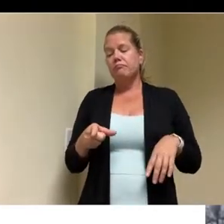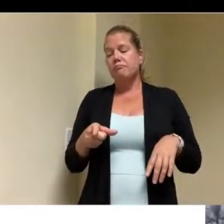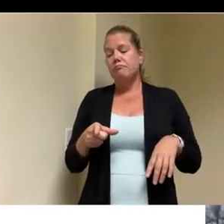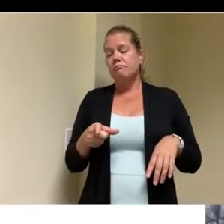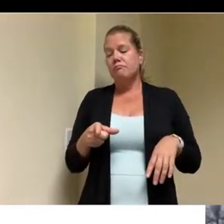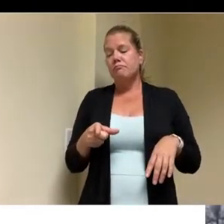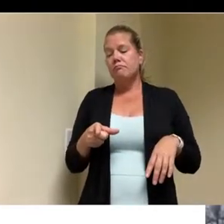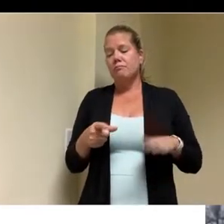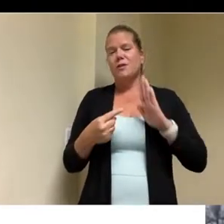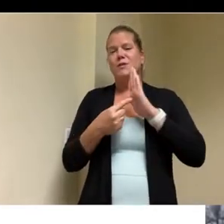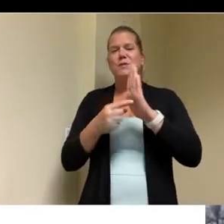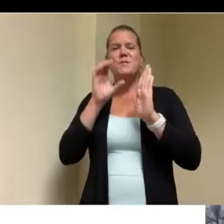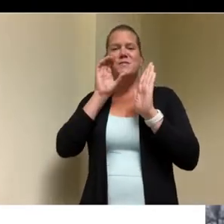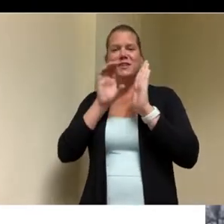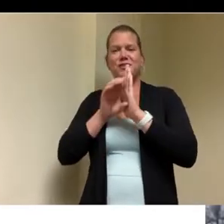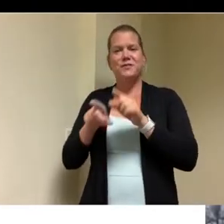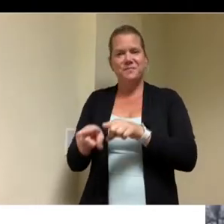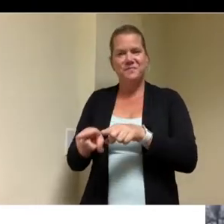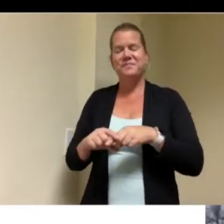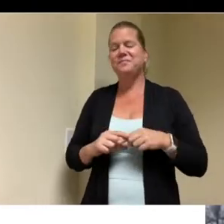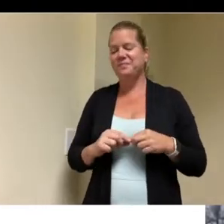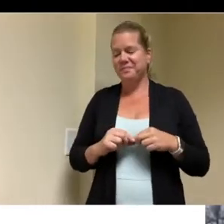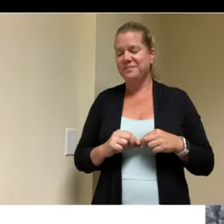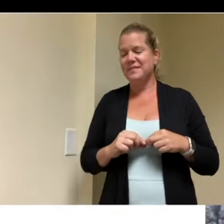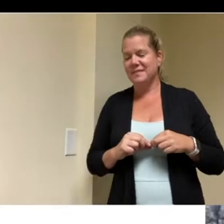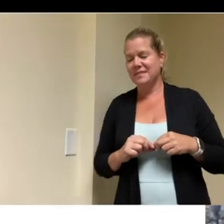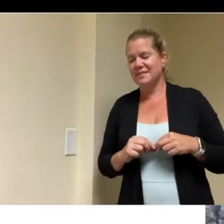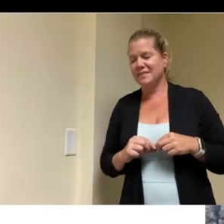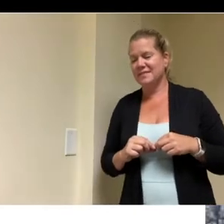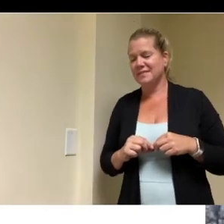i'm sorry uh did i lose you guys nope nope just showing folks what the house